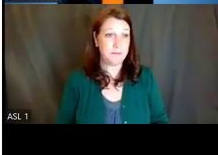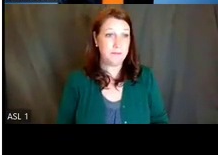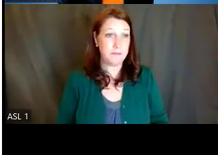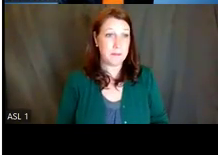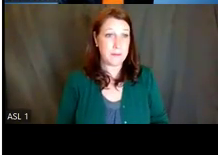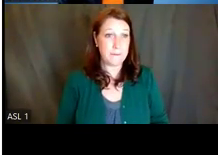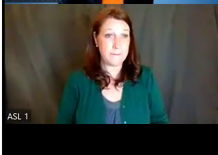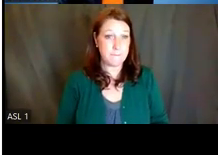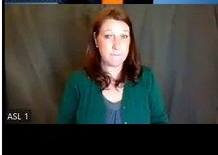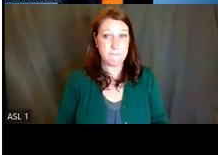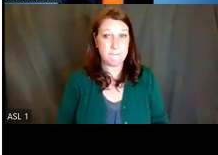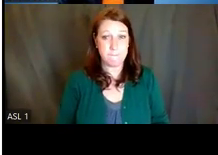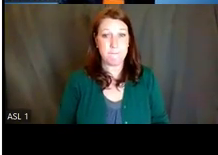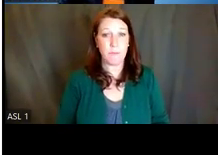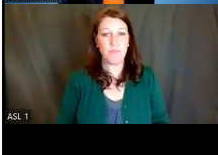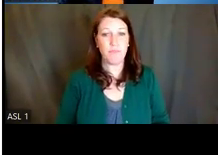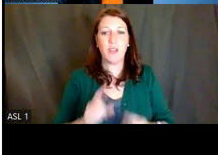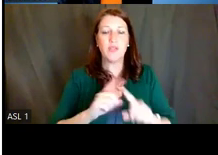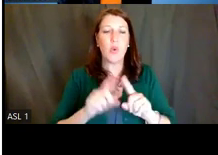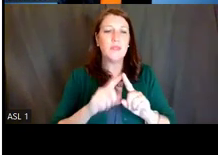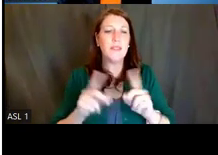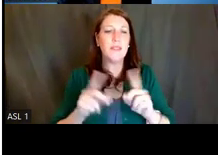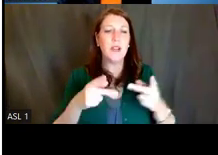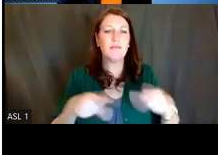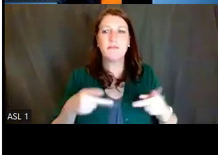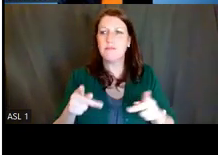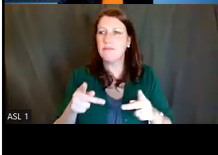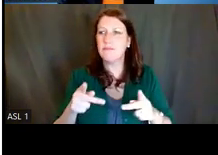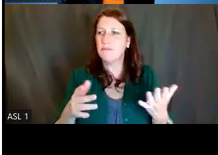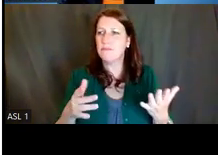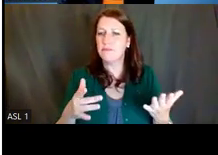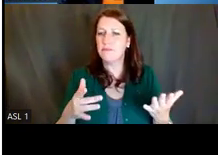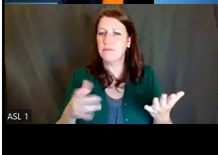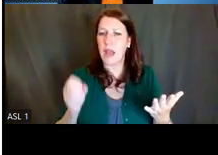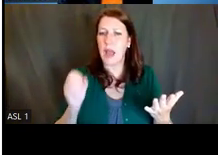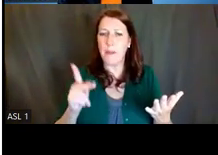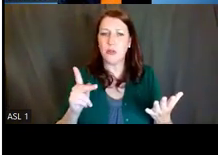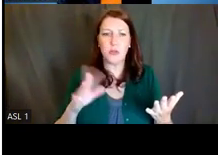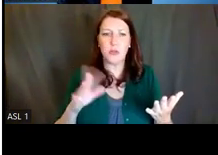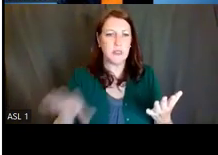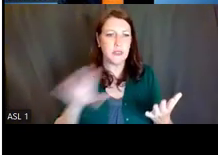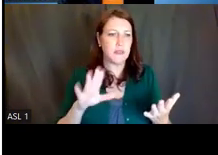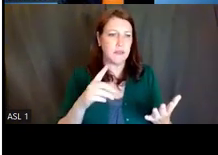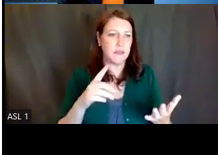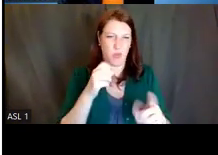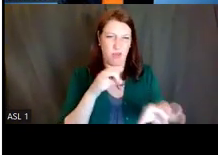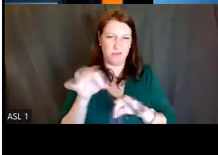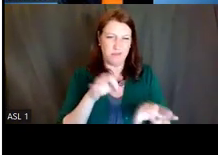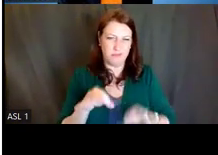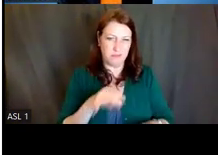So there are different types of funding opportunity announcements, and we'll go through this really quickly. So there are program announcements,